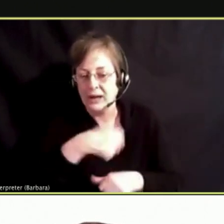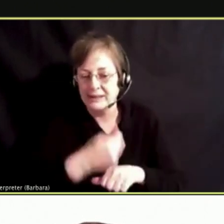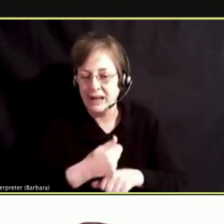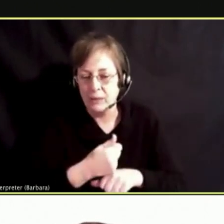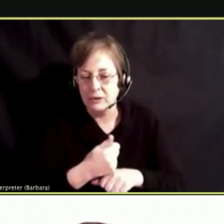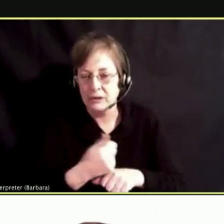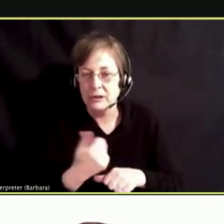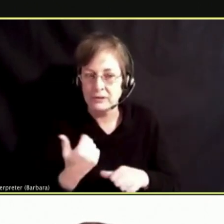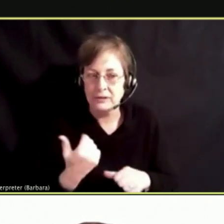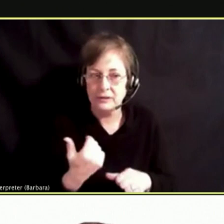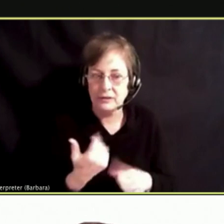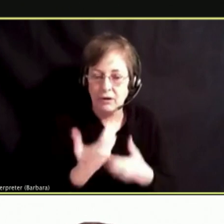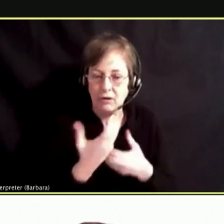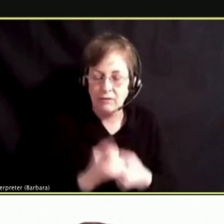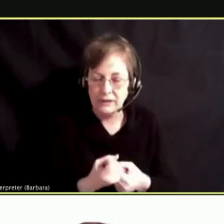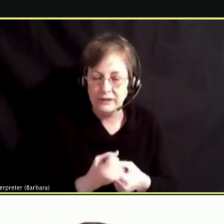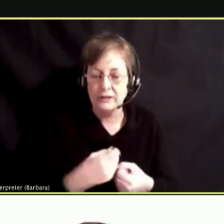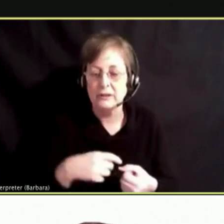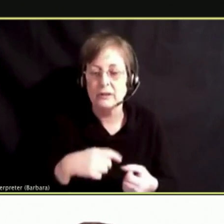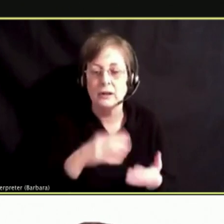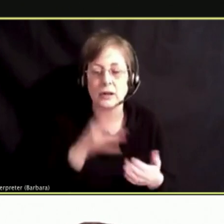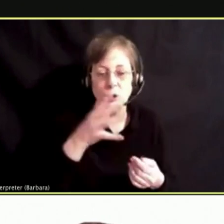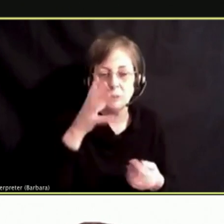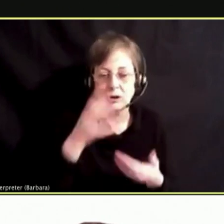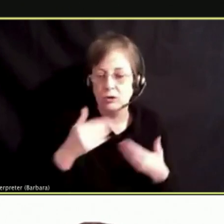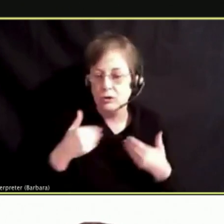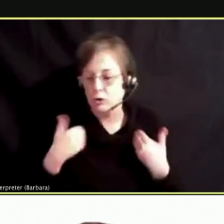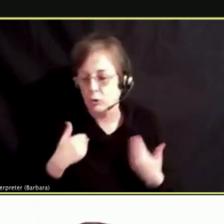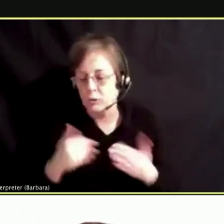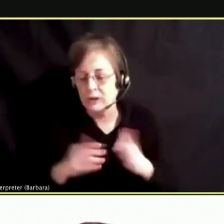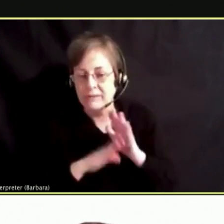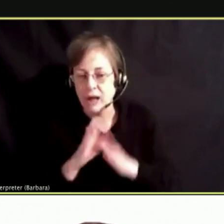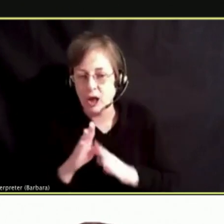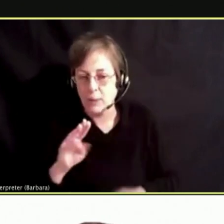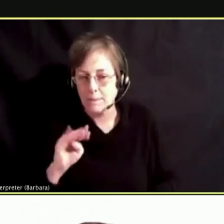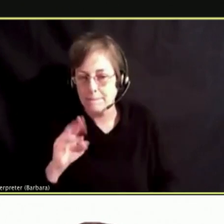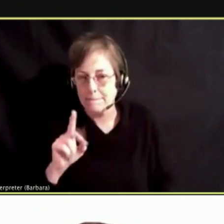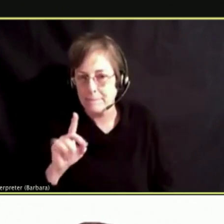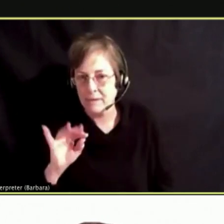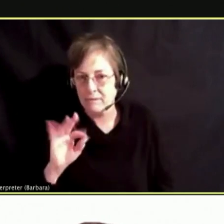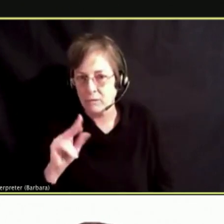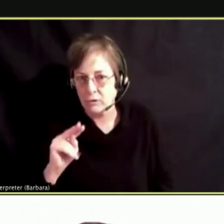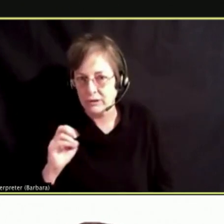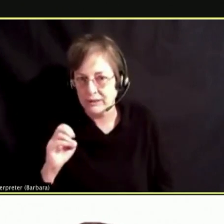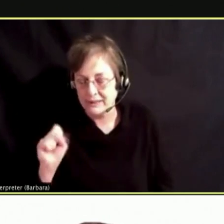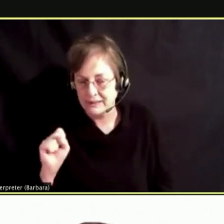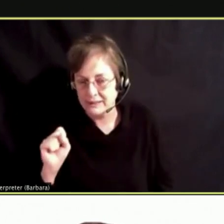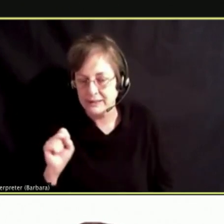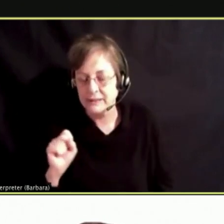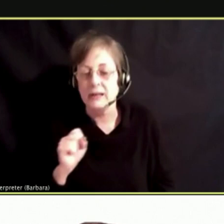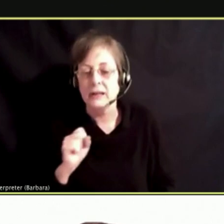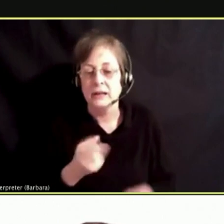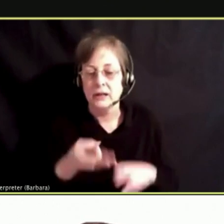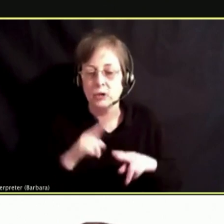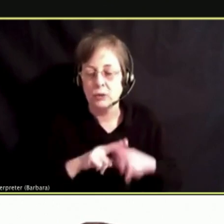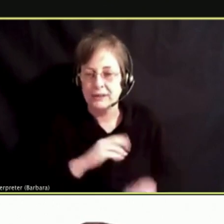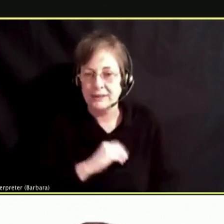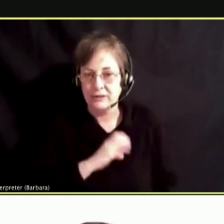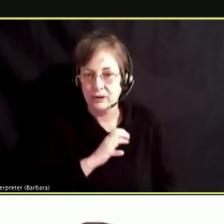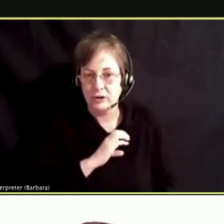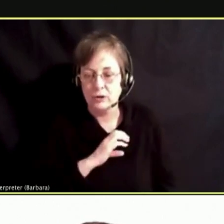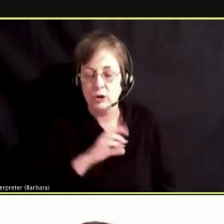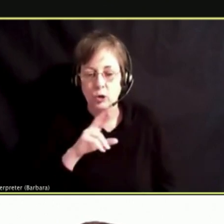THEY BUILD MINDFULNESS, REFUSAL SKILLS, INCREASED PARENT CHILD COMMUNICATION, DECISION-MAKING